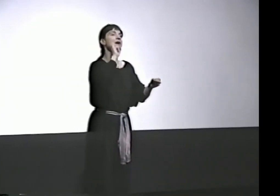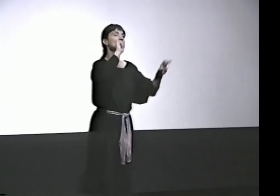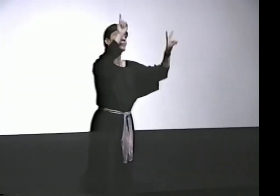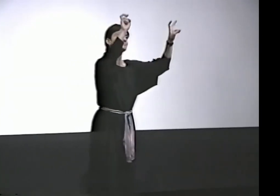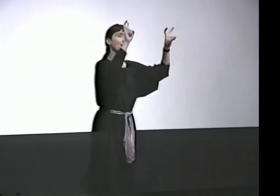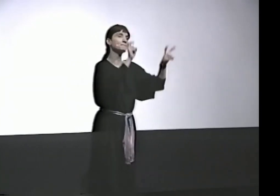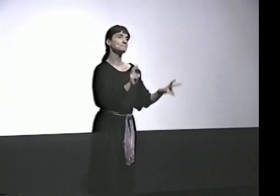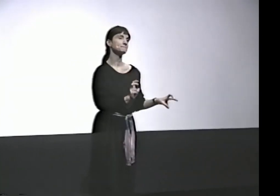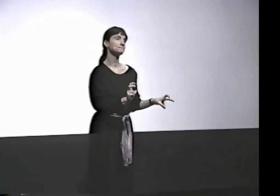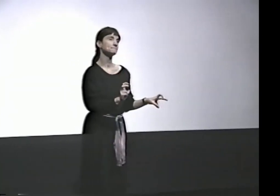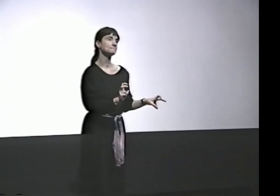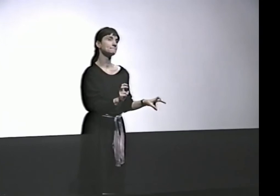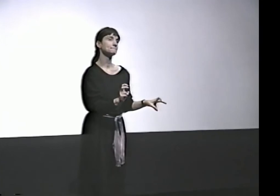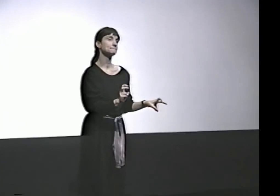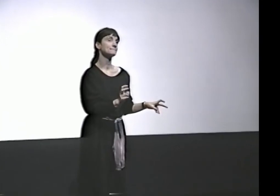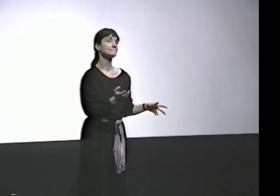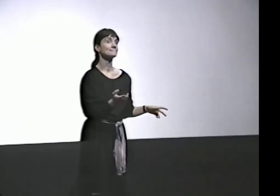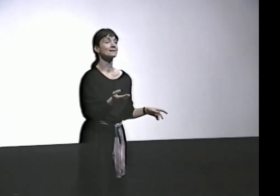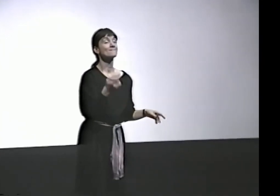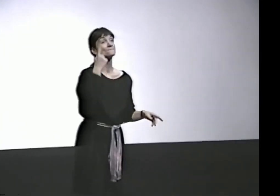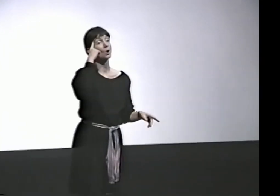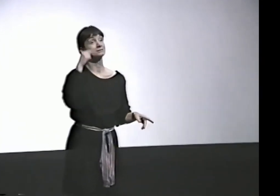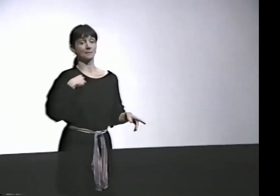AND POSSIBLY TALKING ABOUT DEAF THEMES OR ISSUES.